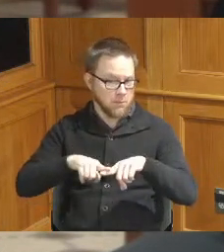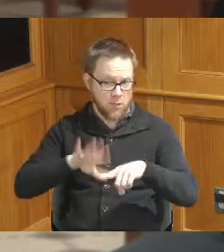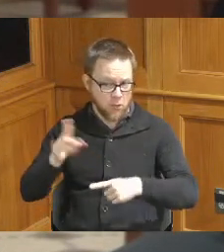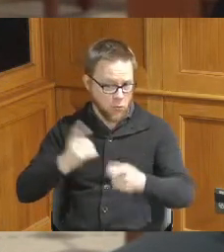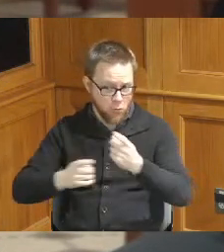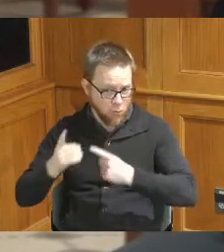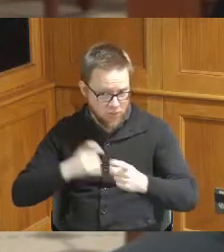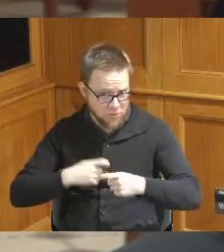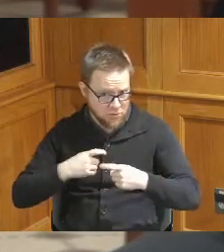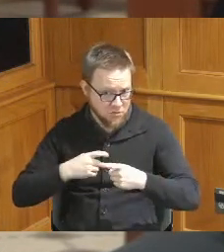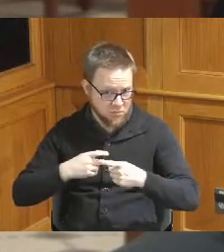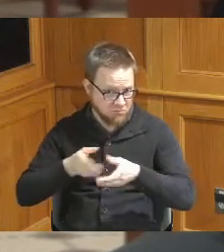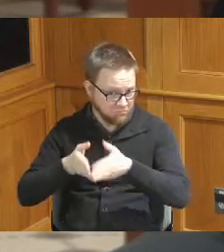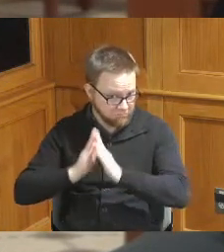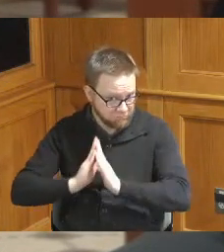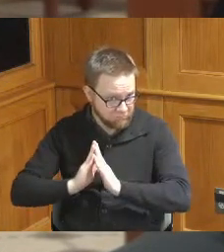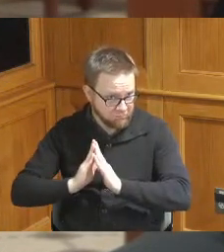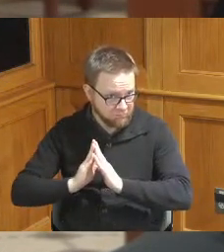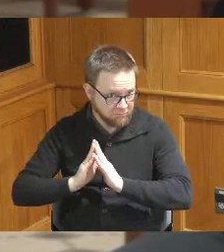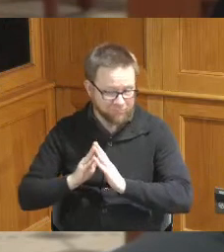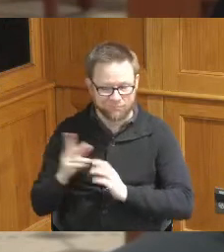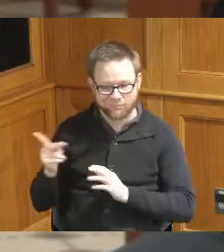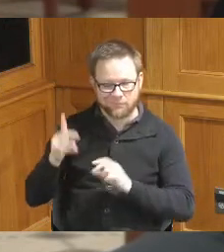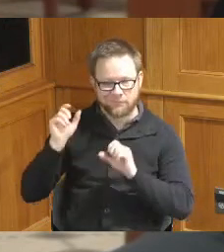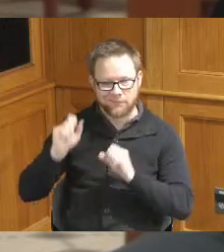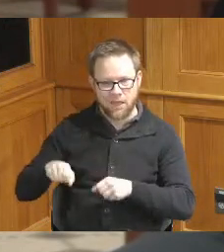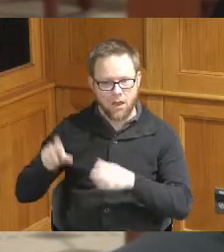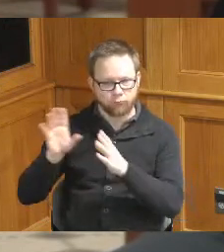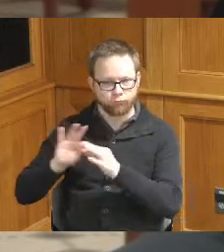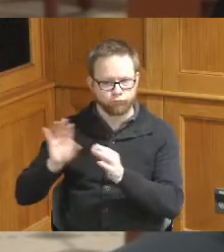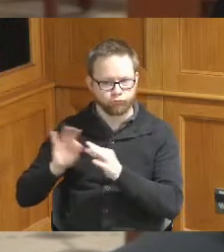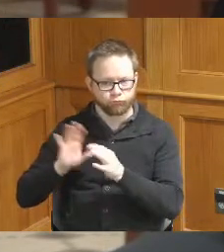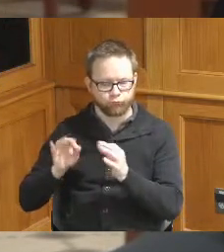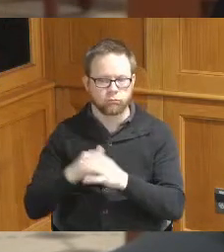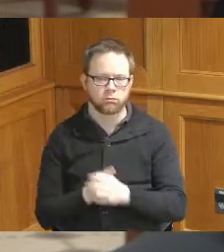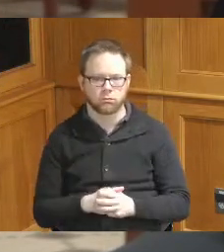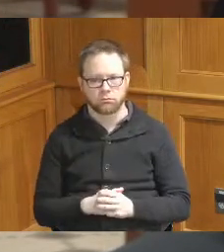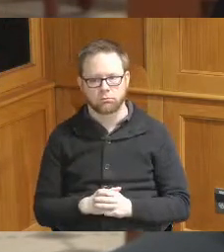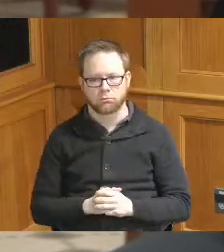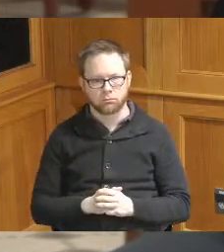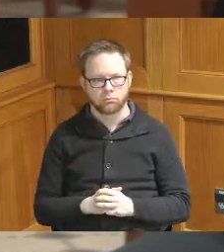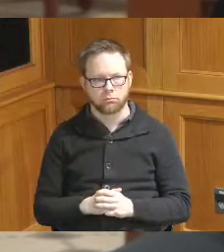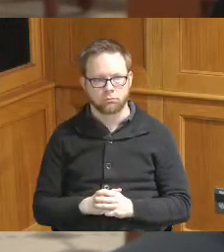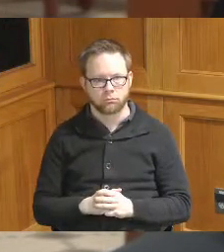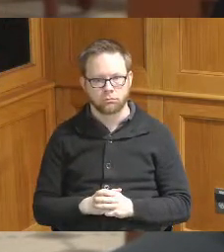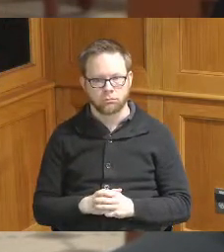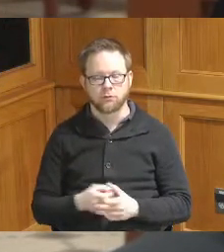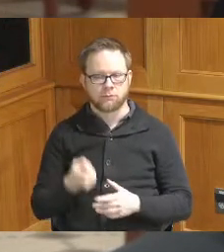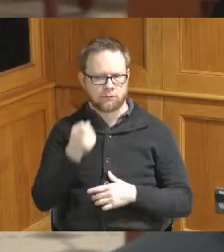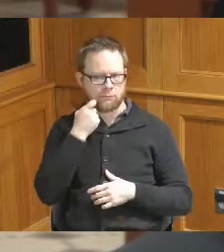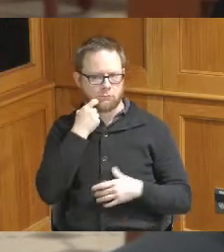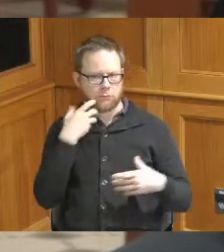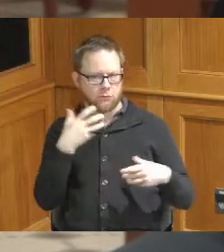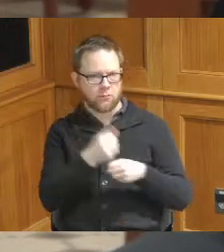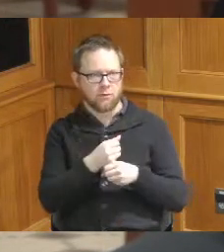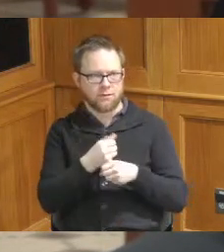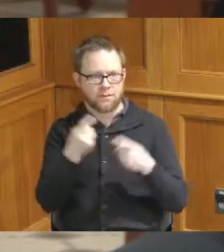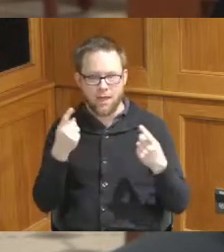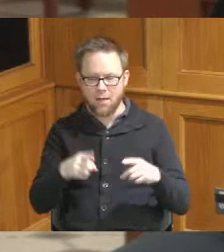you you may want both of them can weigh in so as you just summarized yes we had a major power